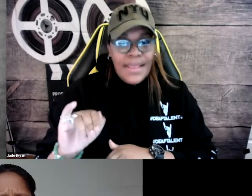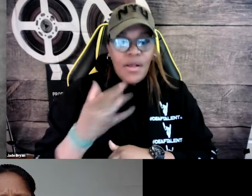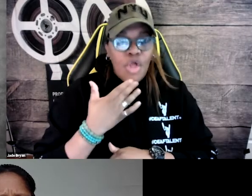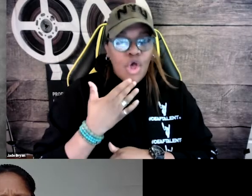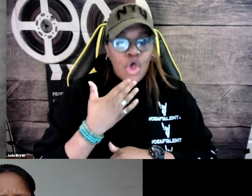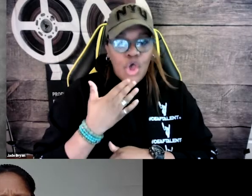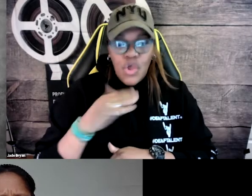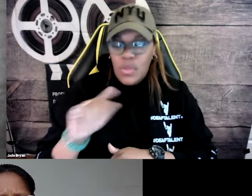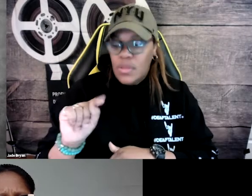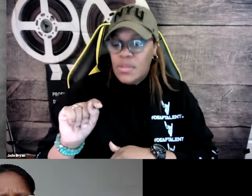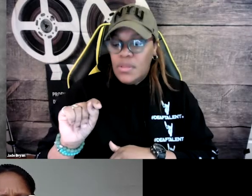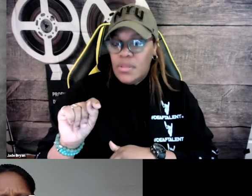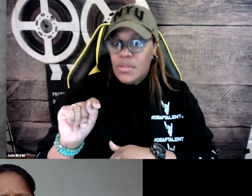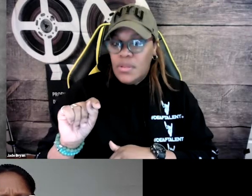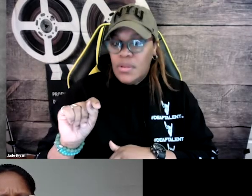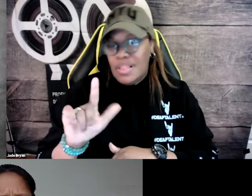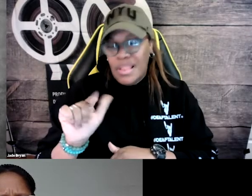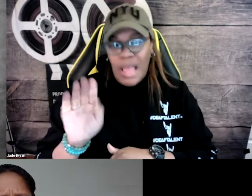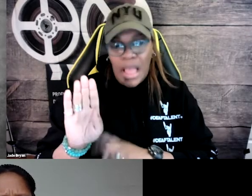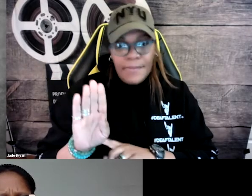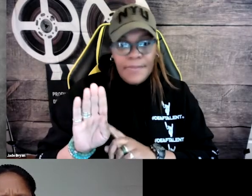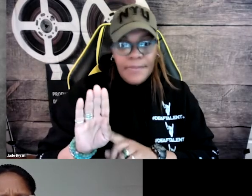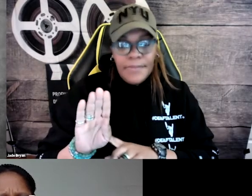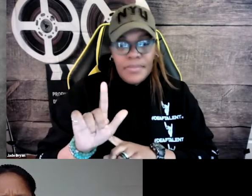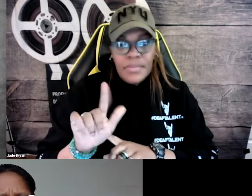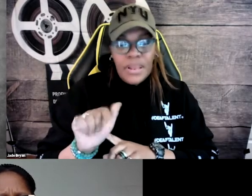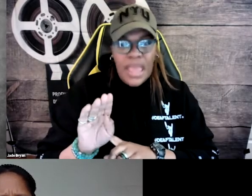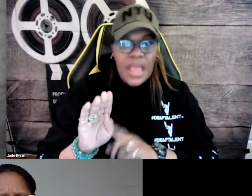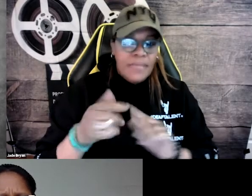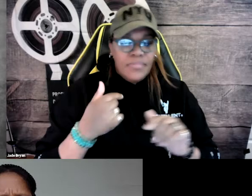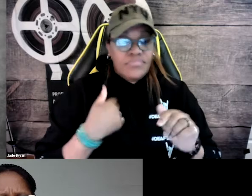what the tech -- it was a Technicolor? Tecnhicolor lab.